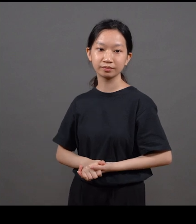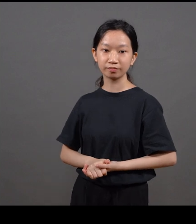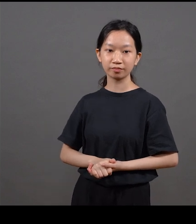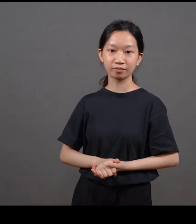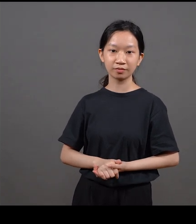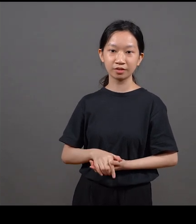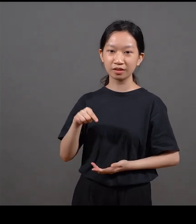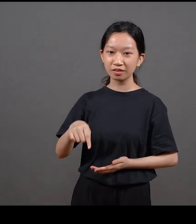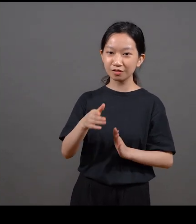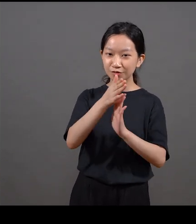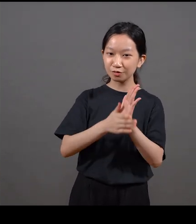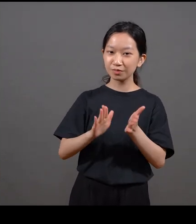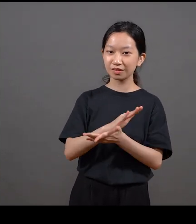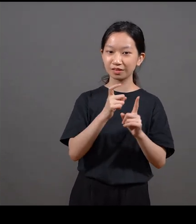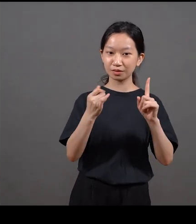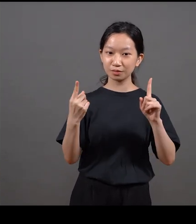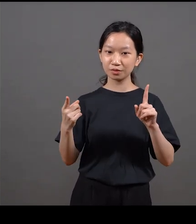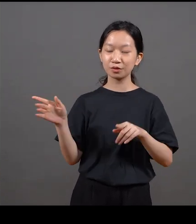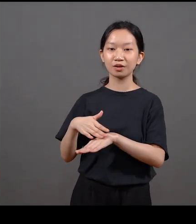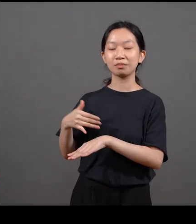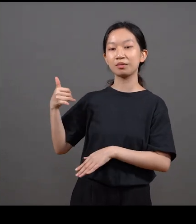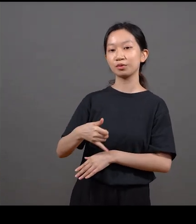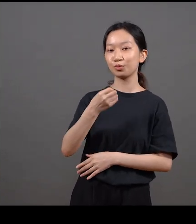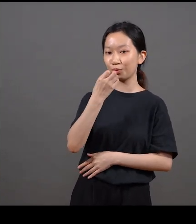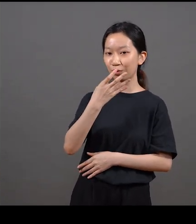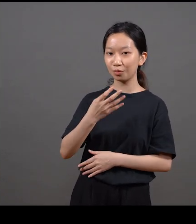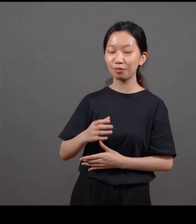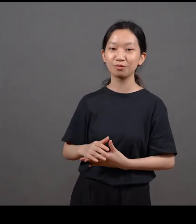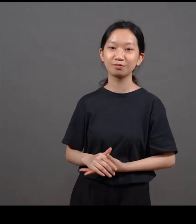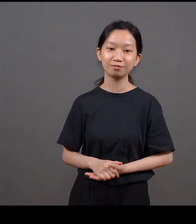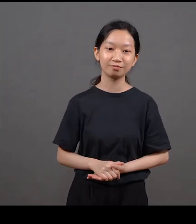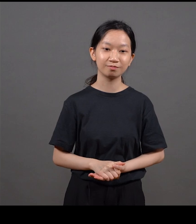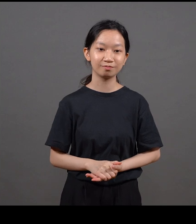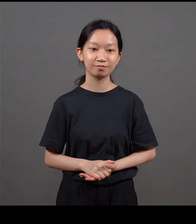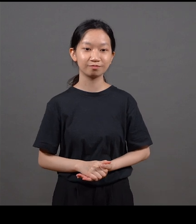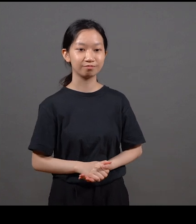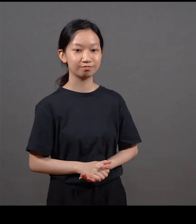Some of the covers that we have here date to 1961 which is the date that Henry arrived in Hong Kong